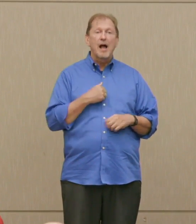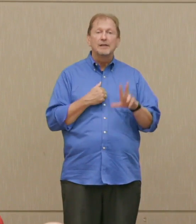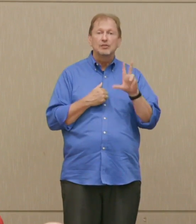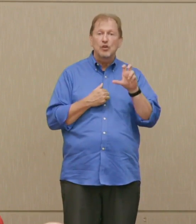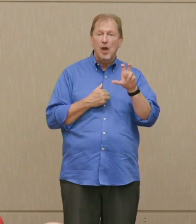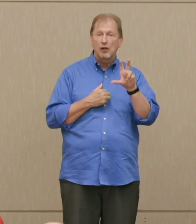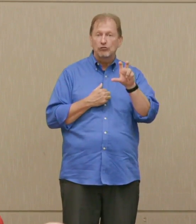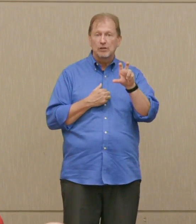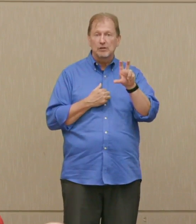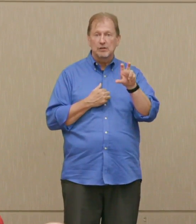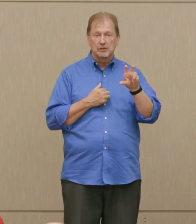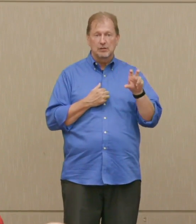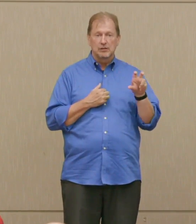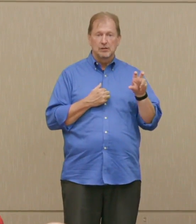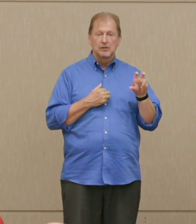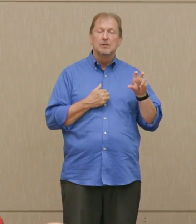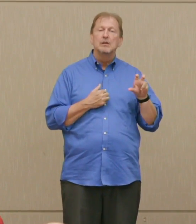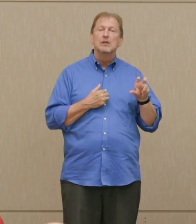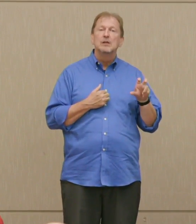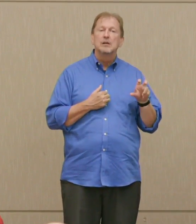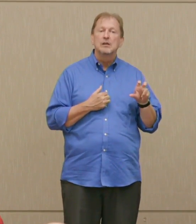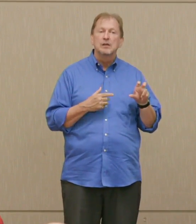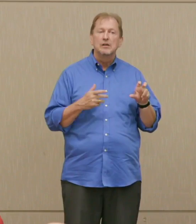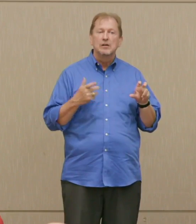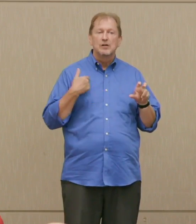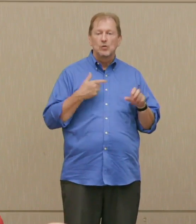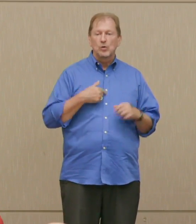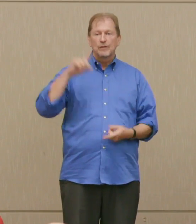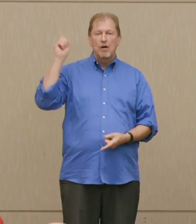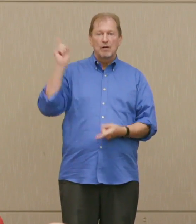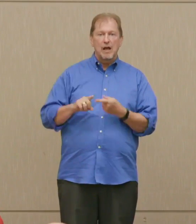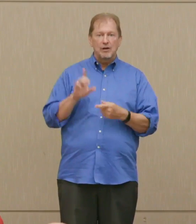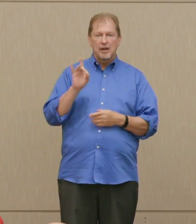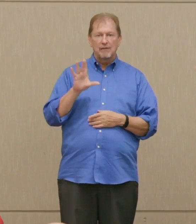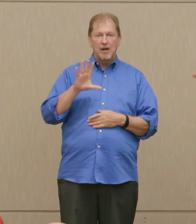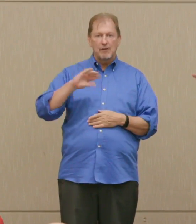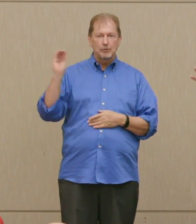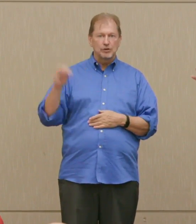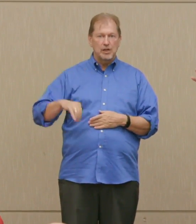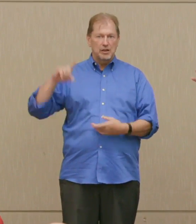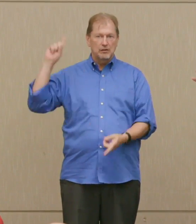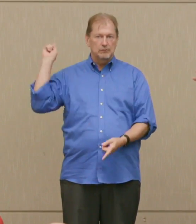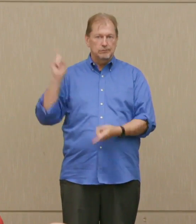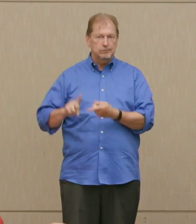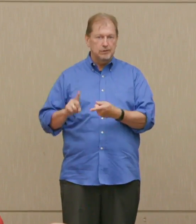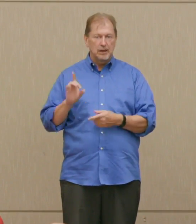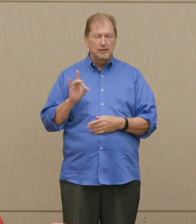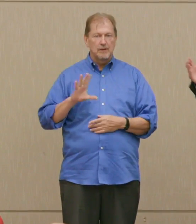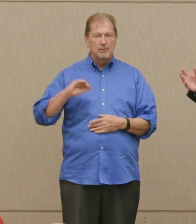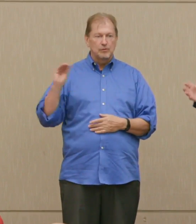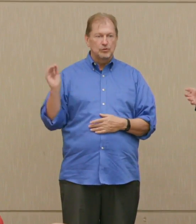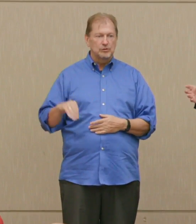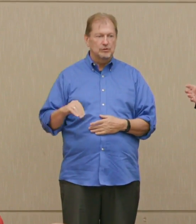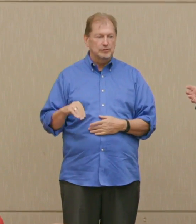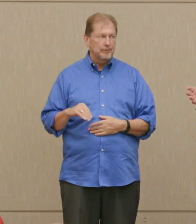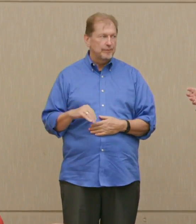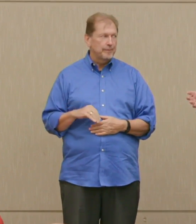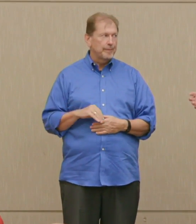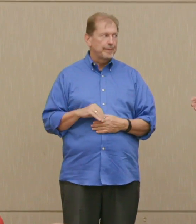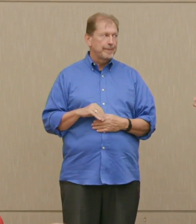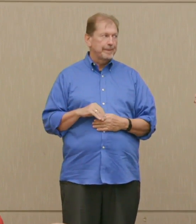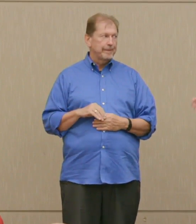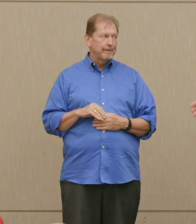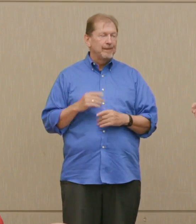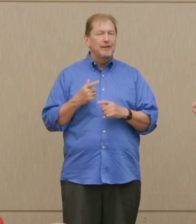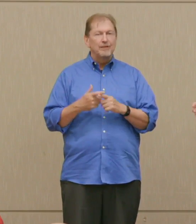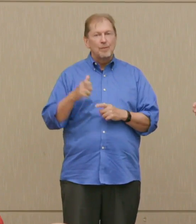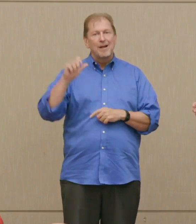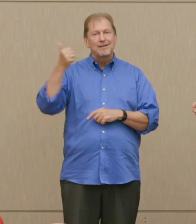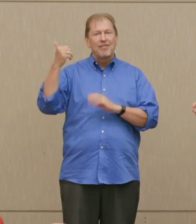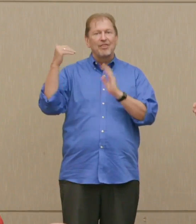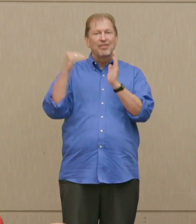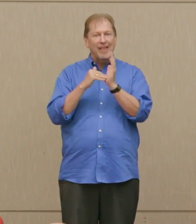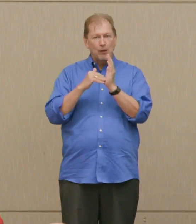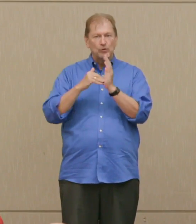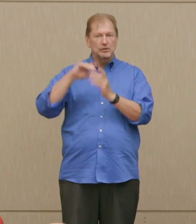We have, we've gone down by 85%, 85%, enormous, from about 10,000.